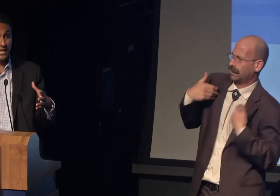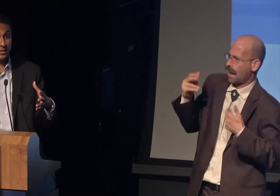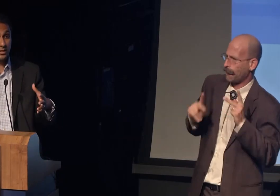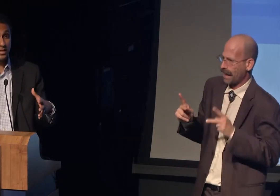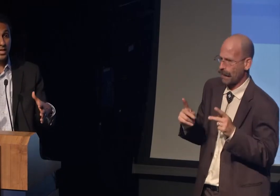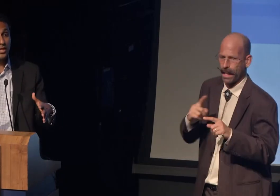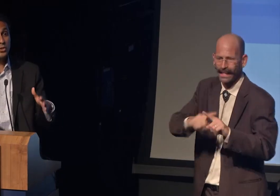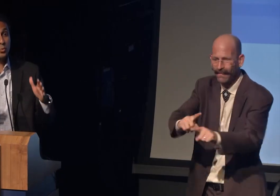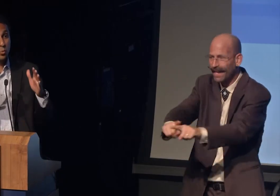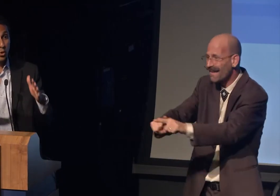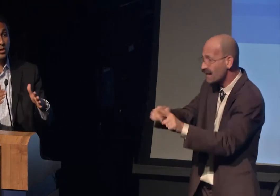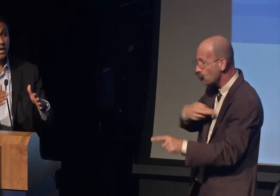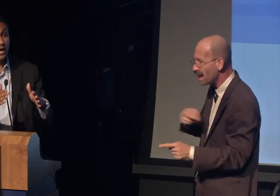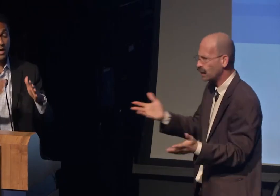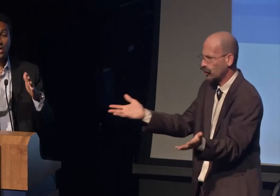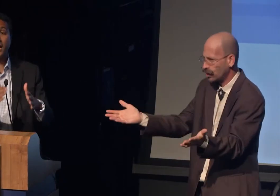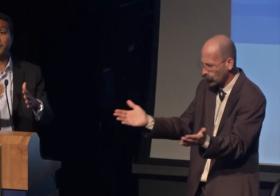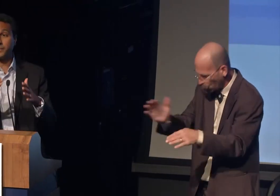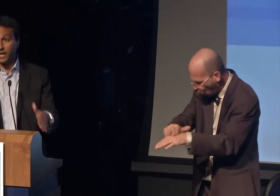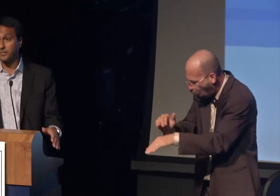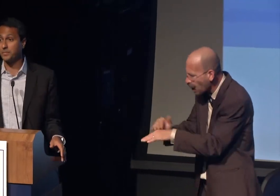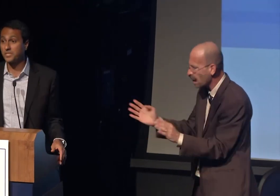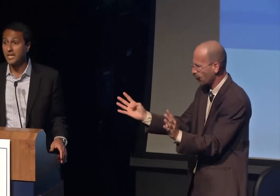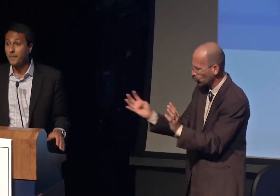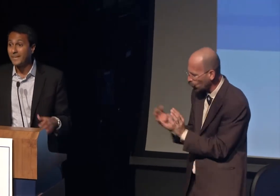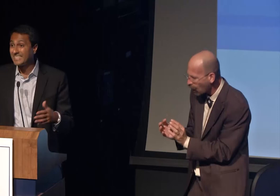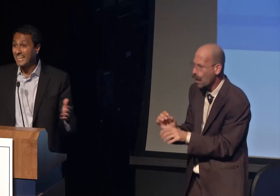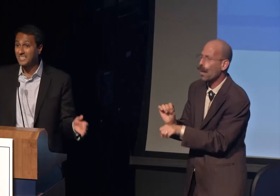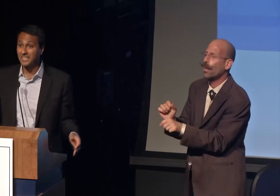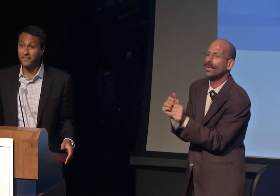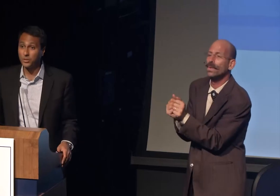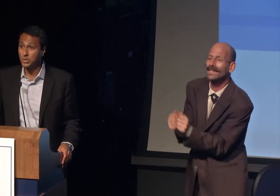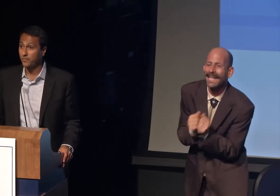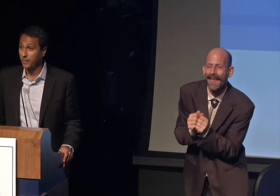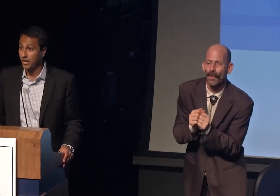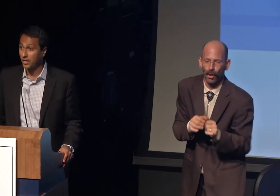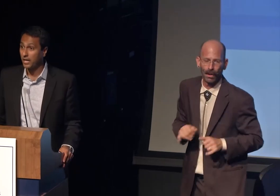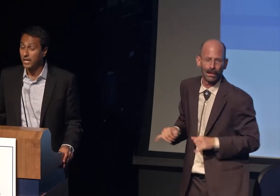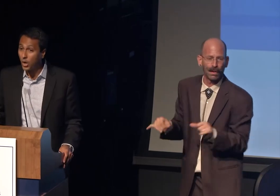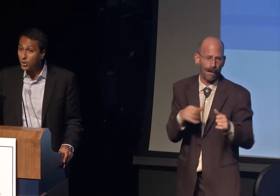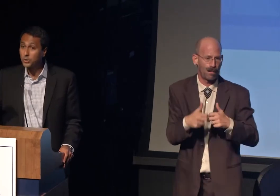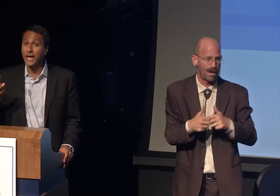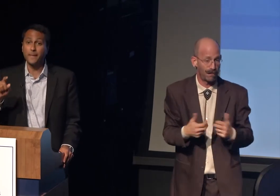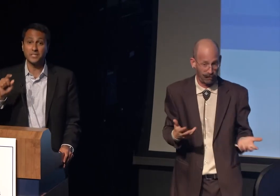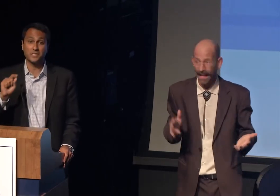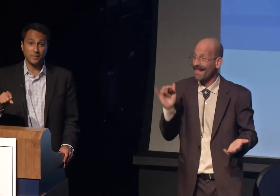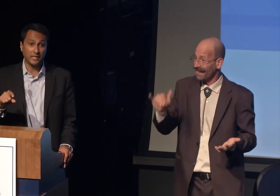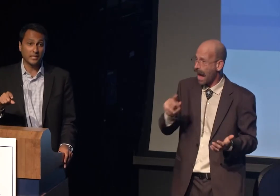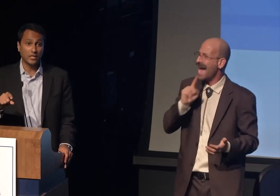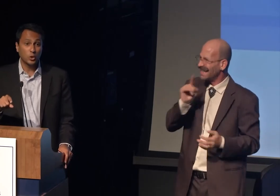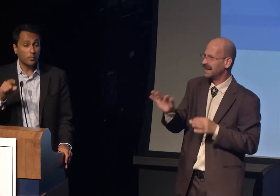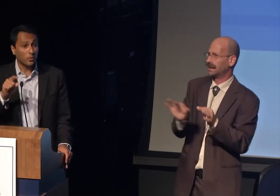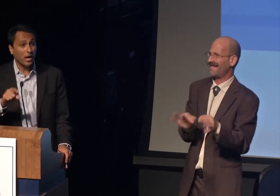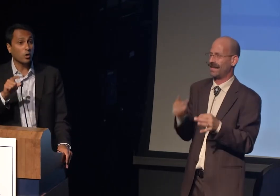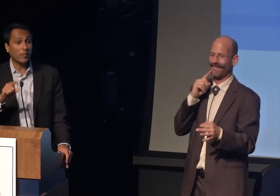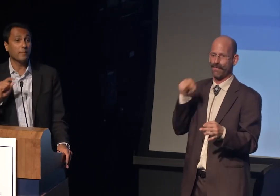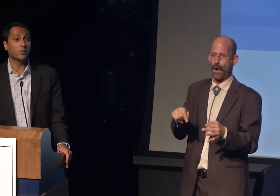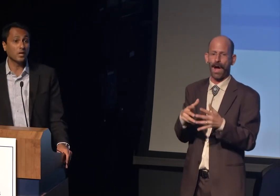together to work on our common problems." That's the definition of America. It also happens to be who Barack Obama was